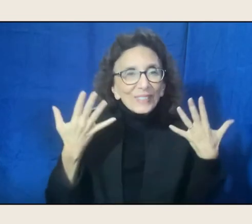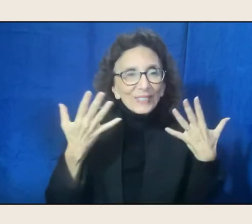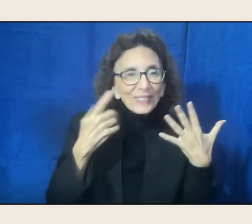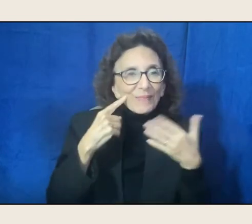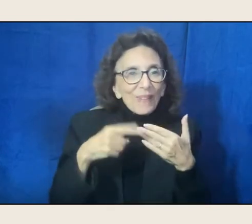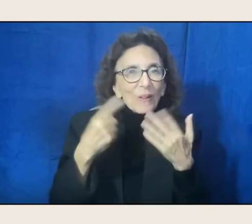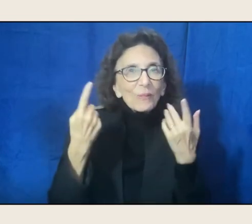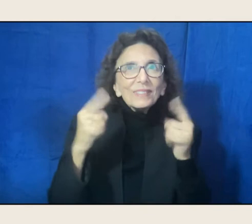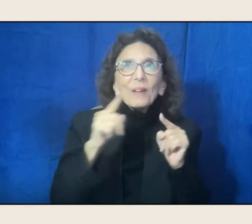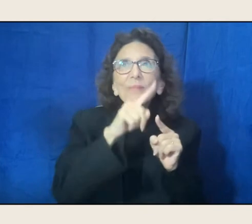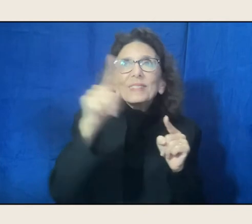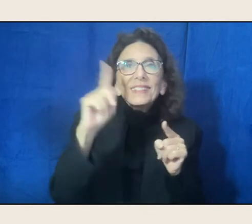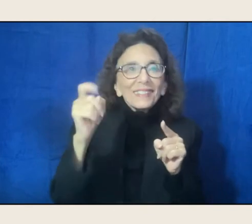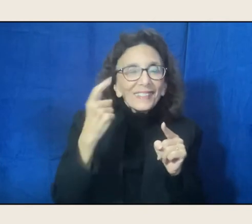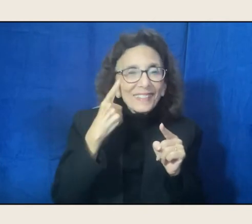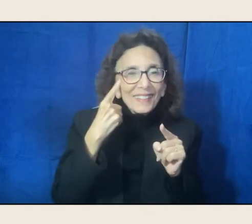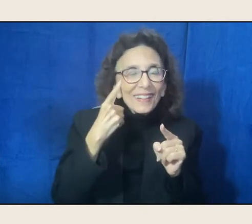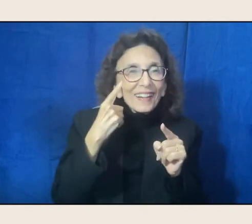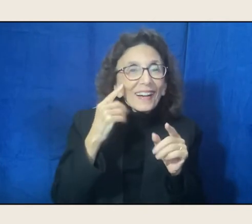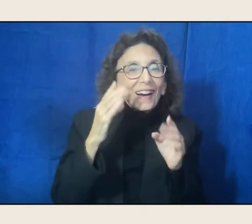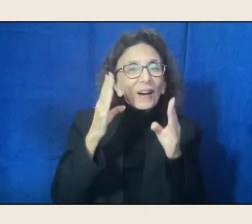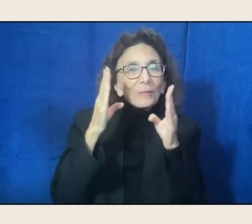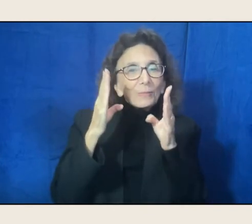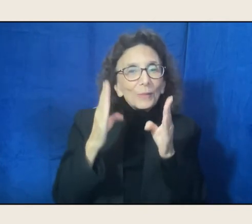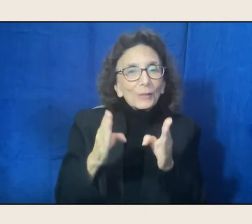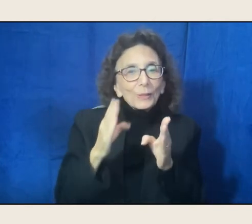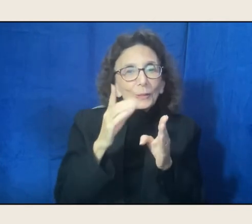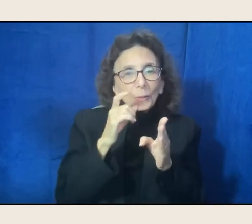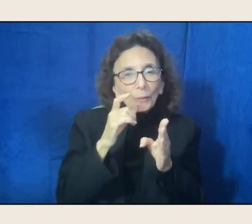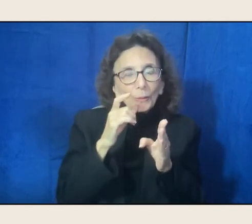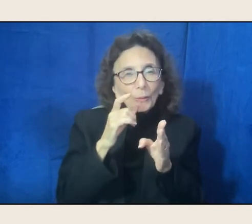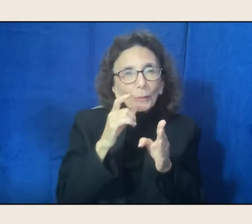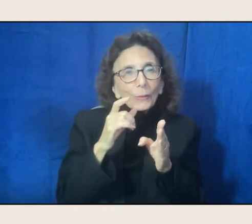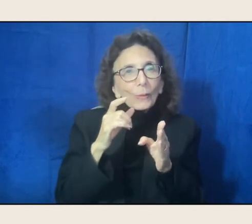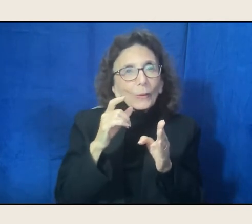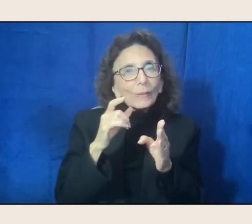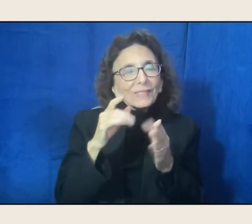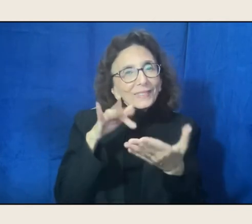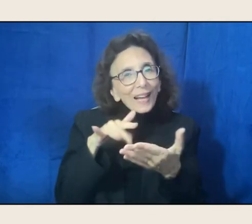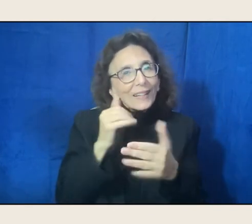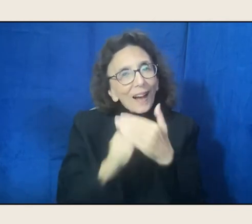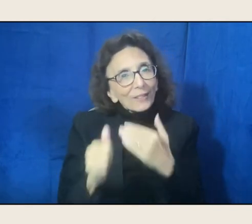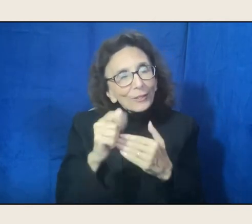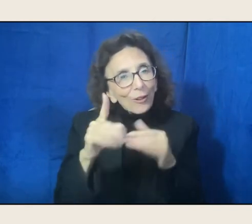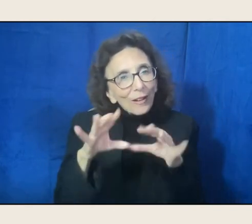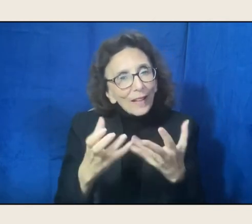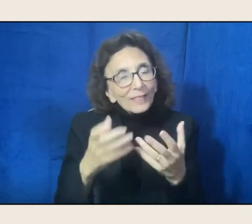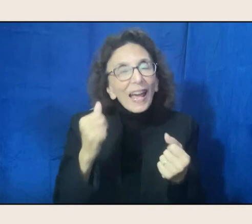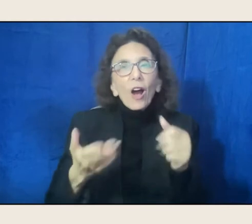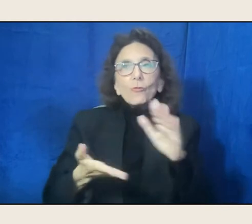that someone who was your poetry student is running the entire Department of the Interior. Amazing.